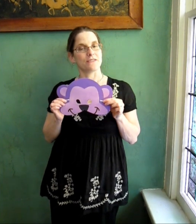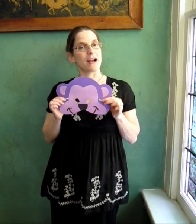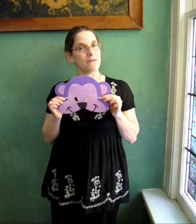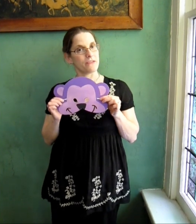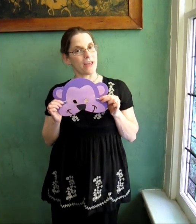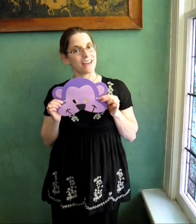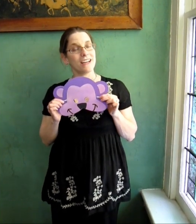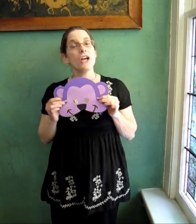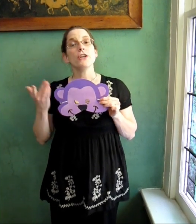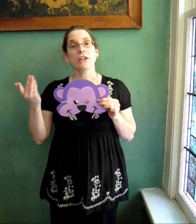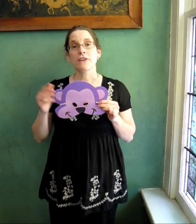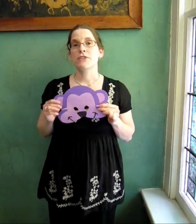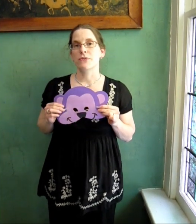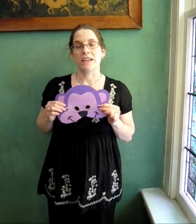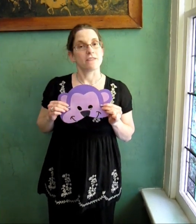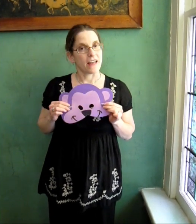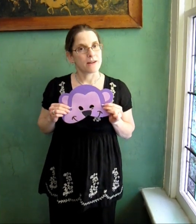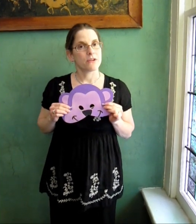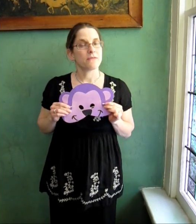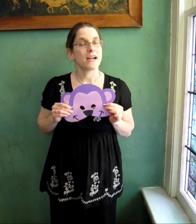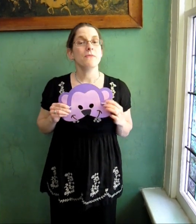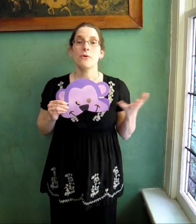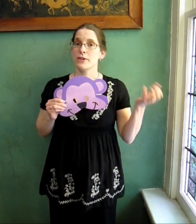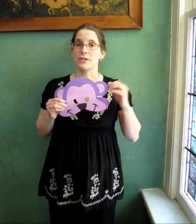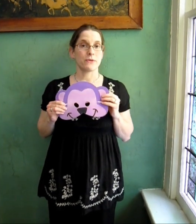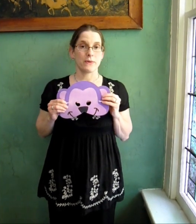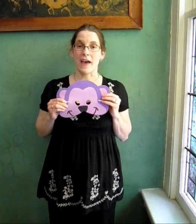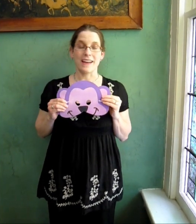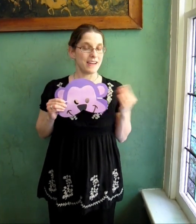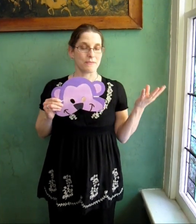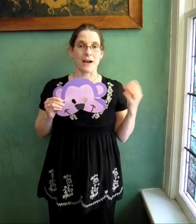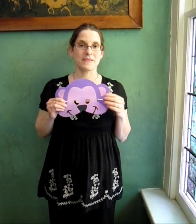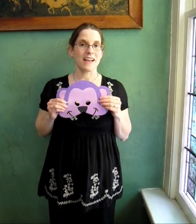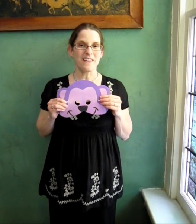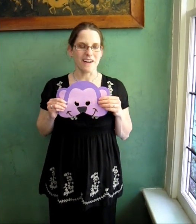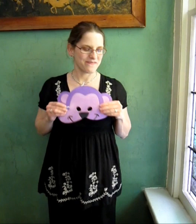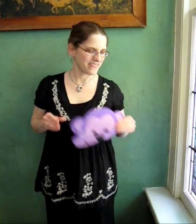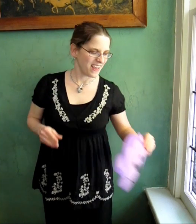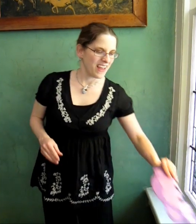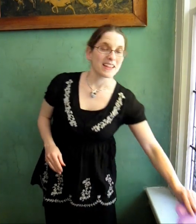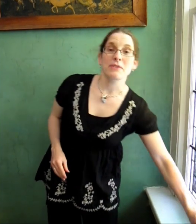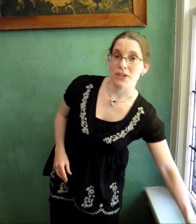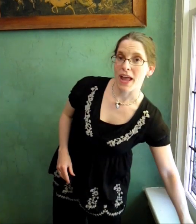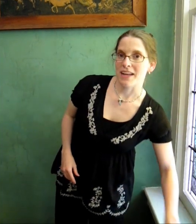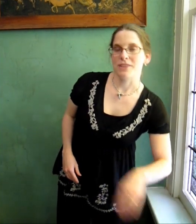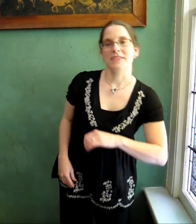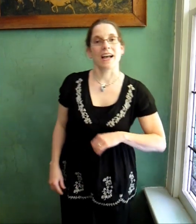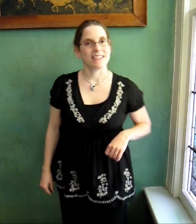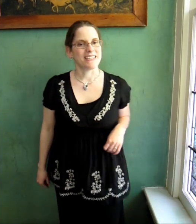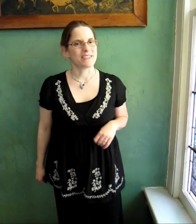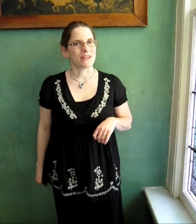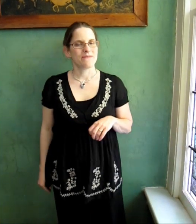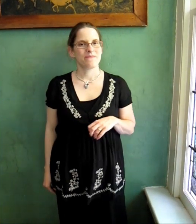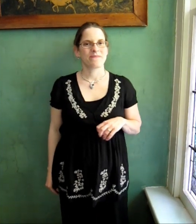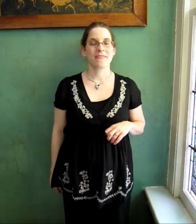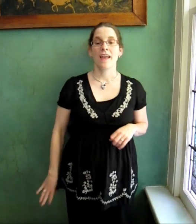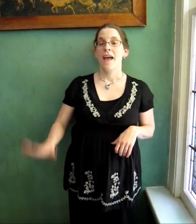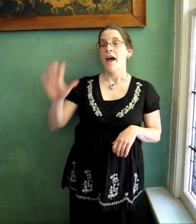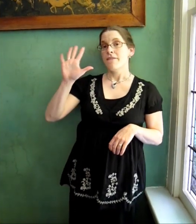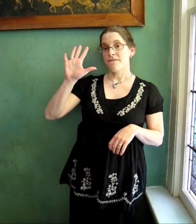rhyme if you like. You can also do it as a flannelboard rhyme, or you can do it without any props at all. Let me show you how to use signs in this one.